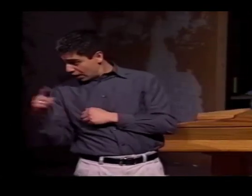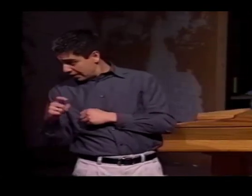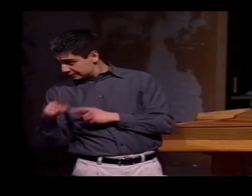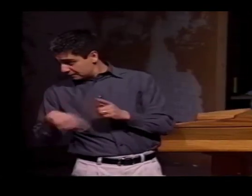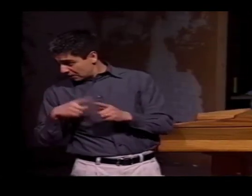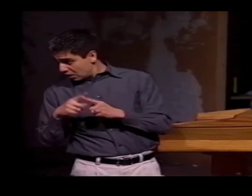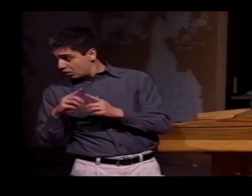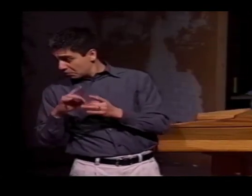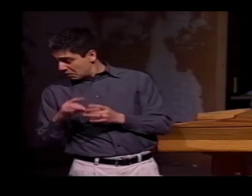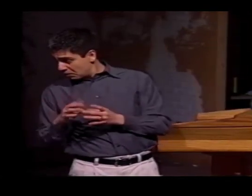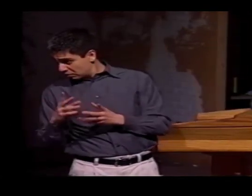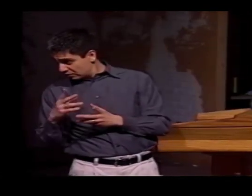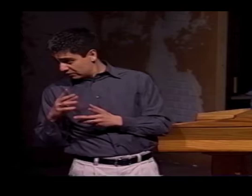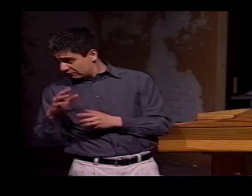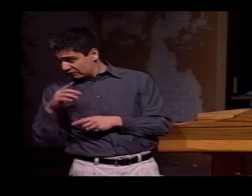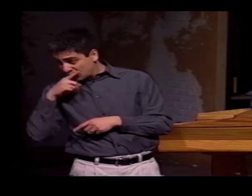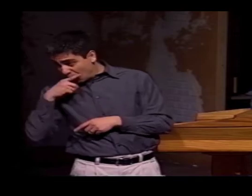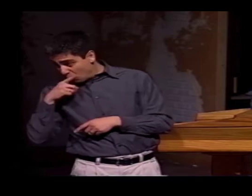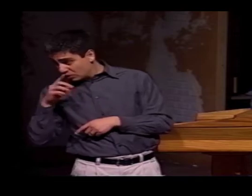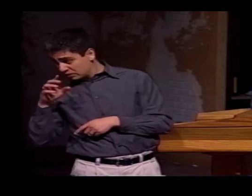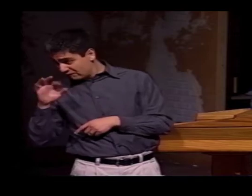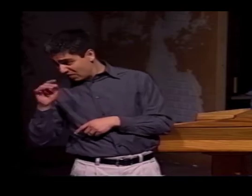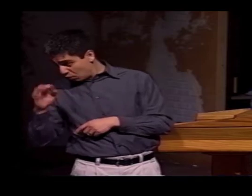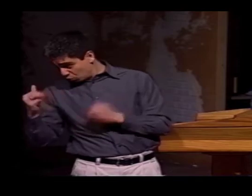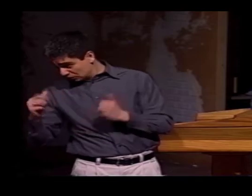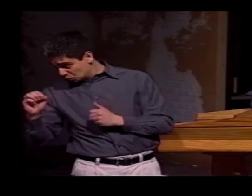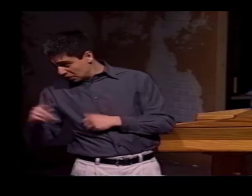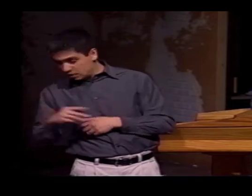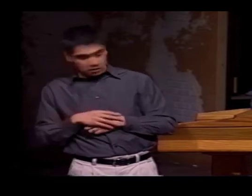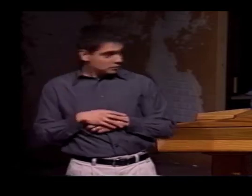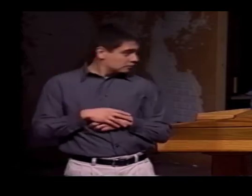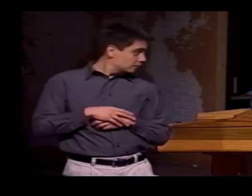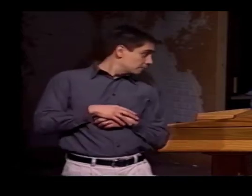AND SOMETIMES THEY WOULD TURN TO ME AND SAY, "ARE YOU READY FOR YOUR NEXT QUESTION?"